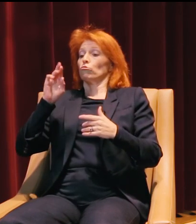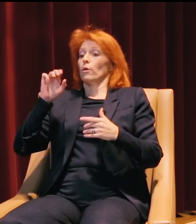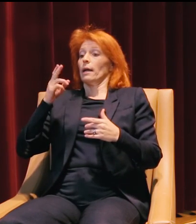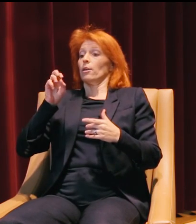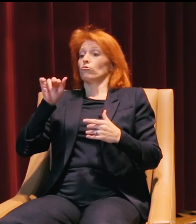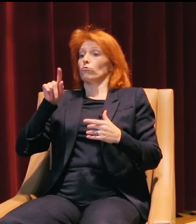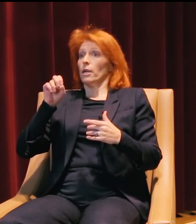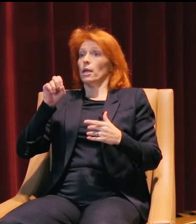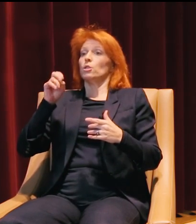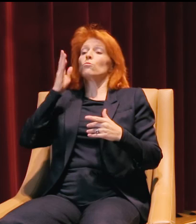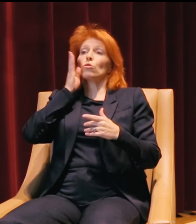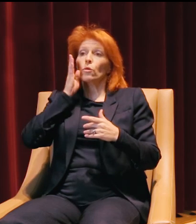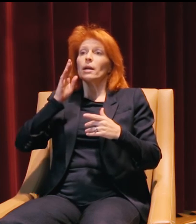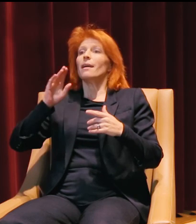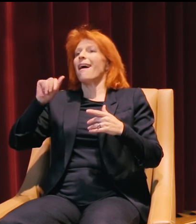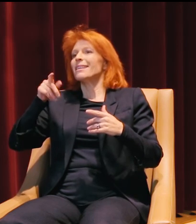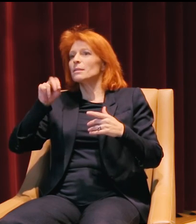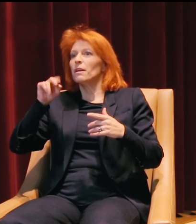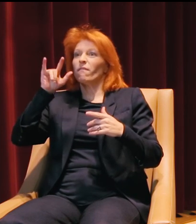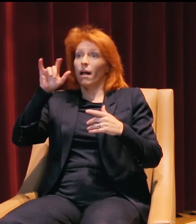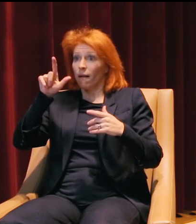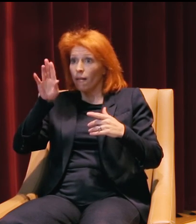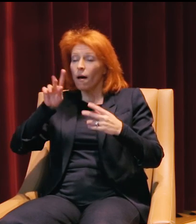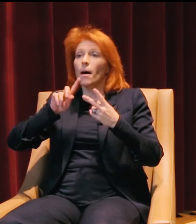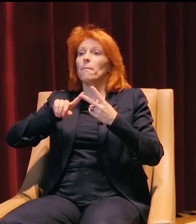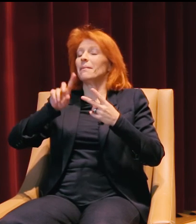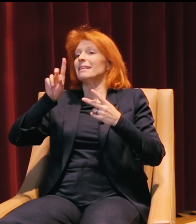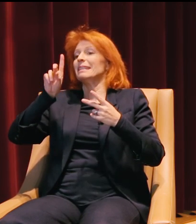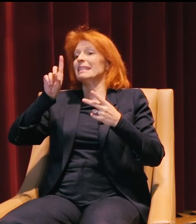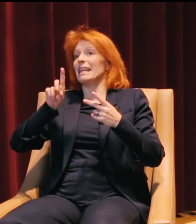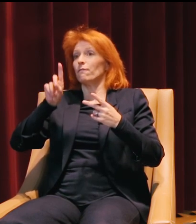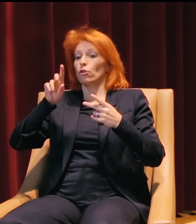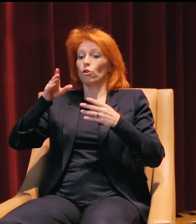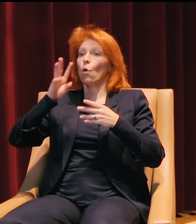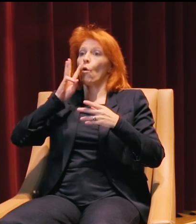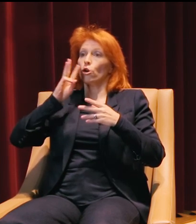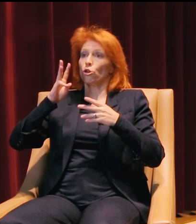Mile High Skydiving, Aspen Flying Club, and the Denver River Water Rafting,